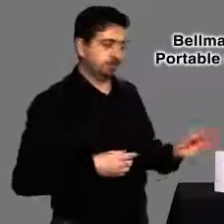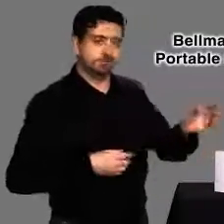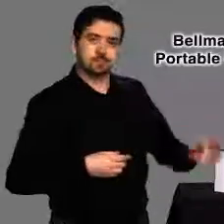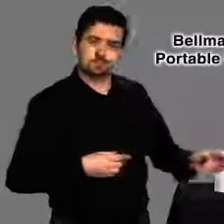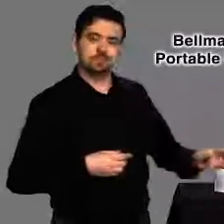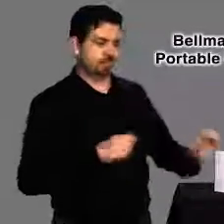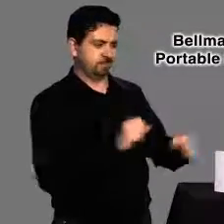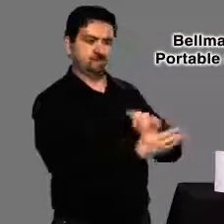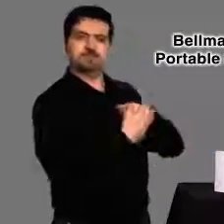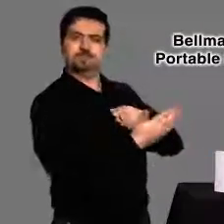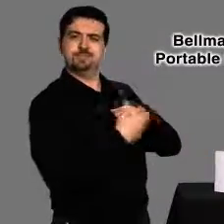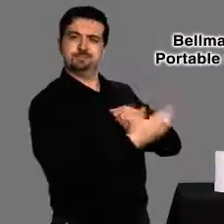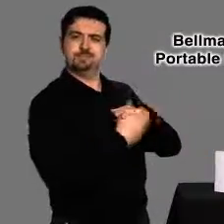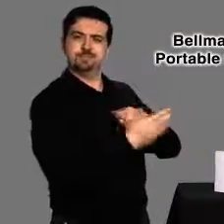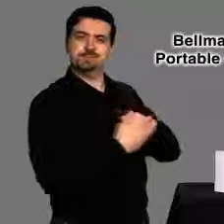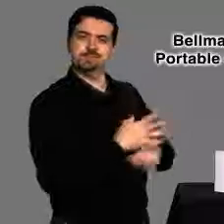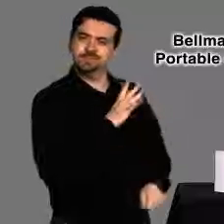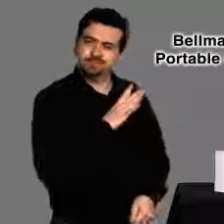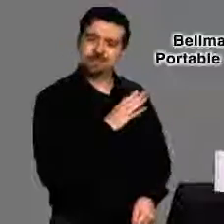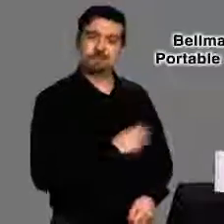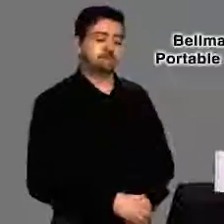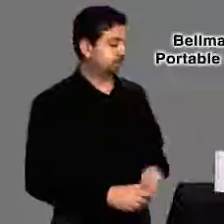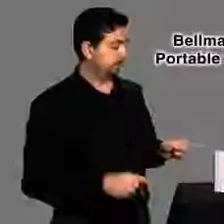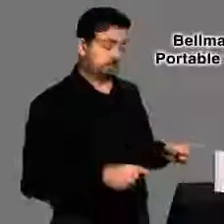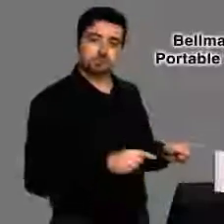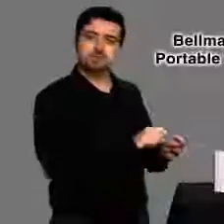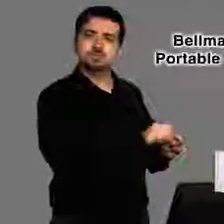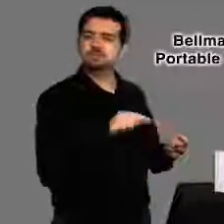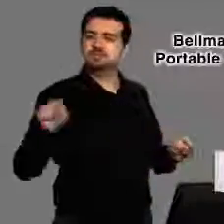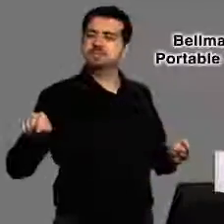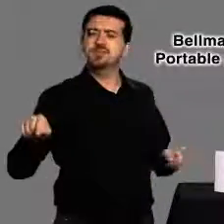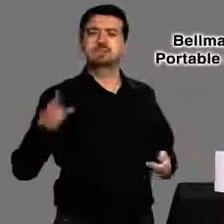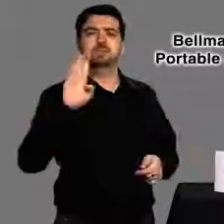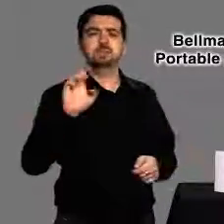this device will let you know of any alerts